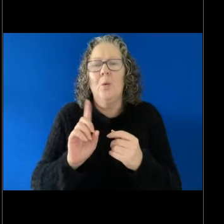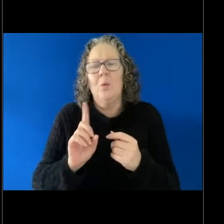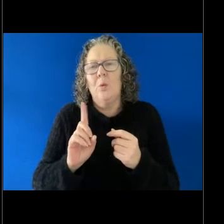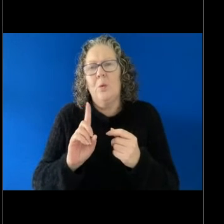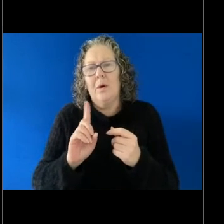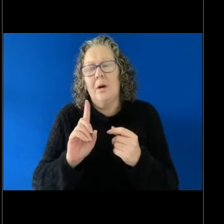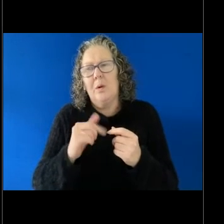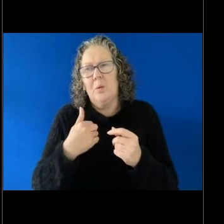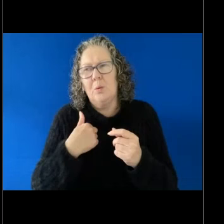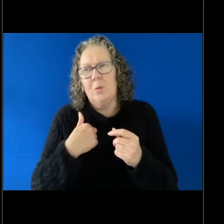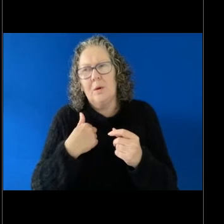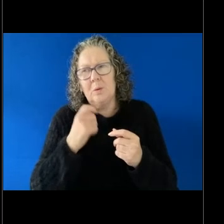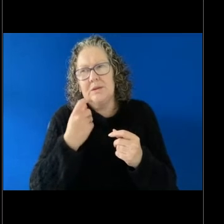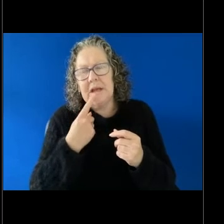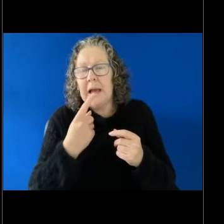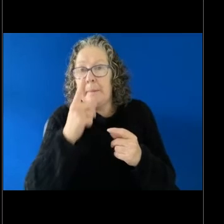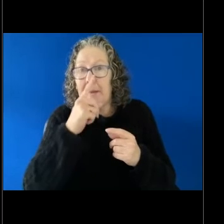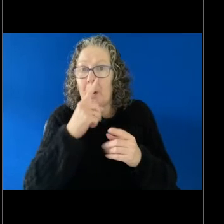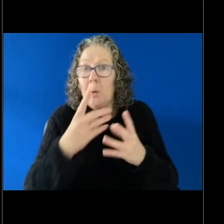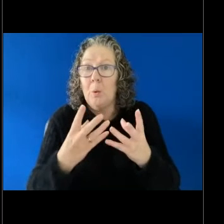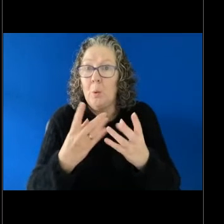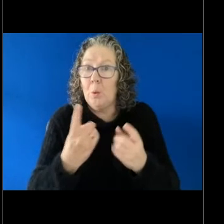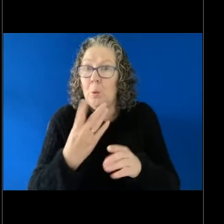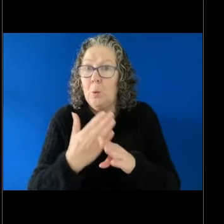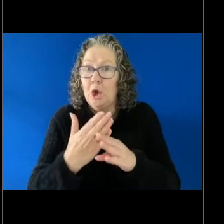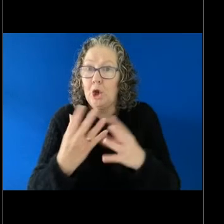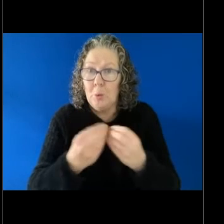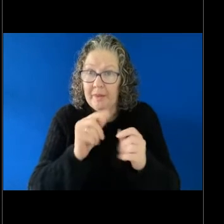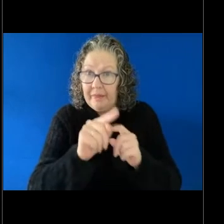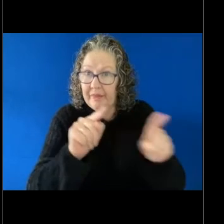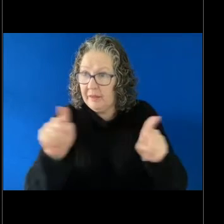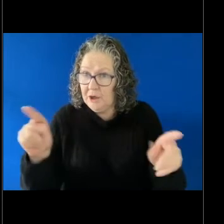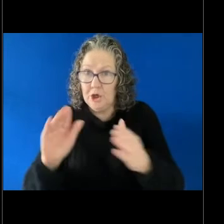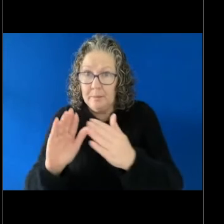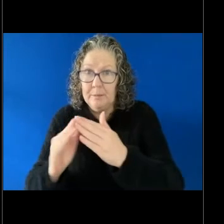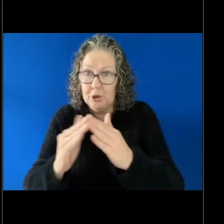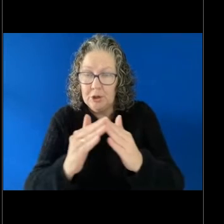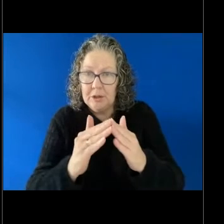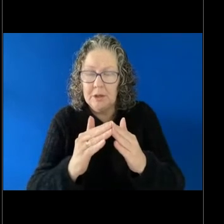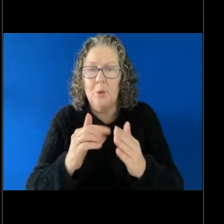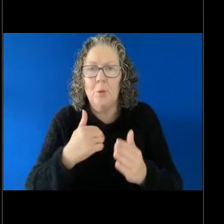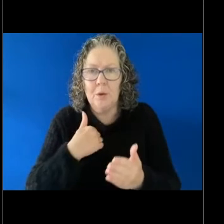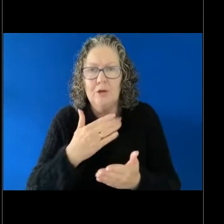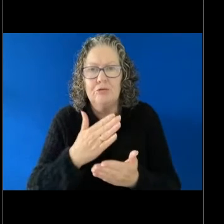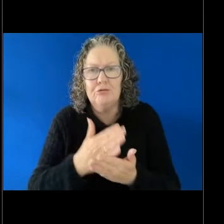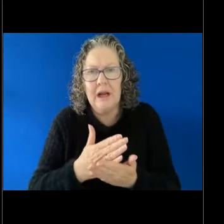people working with others in the community to know is that we really like people to refer as